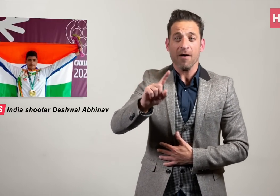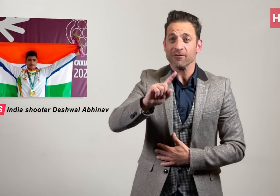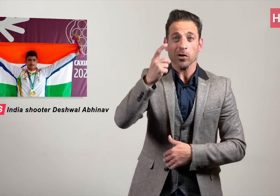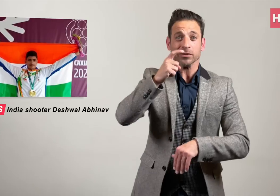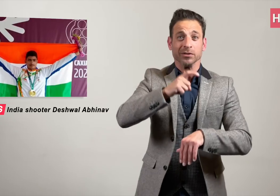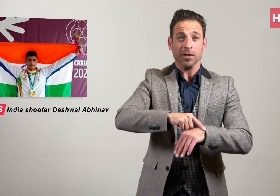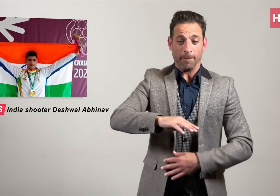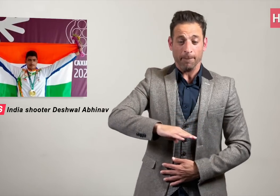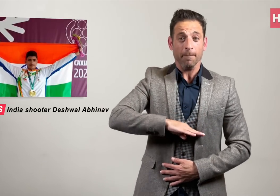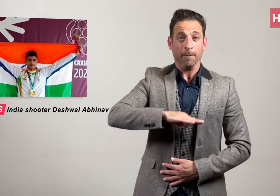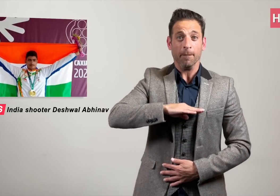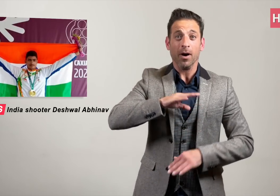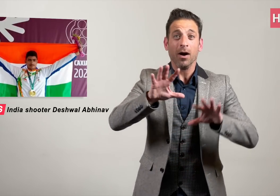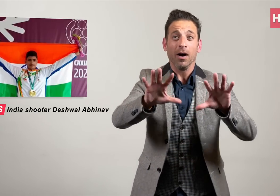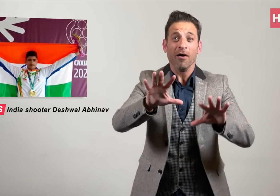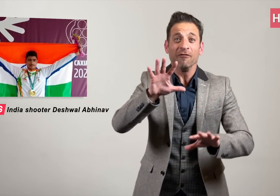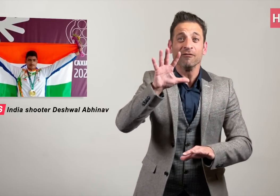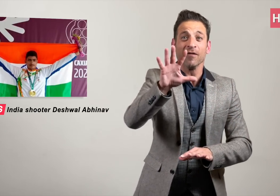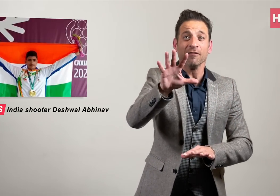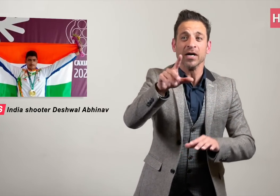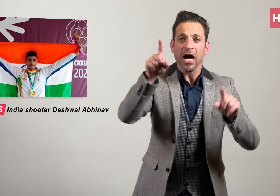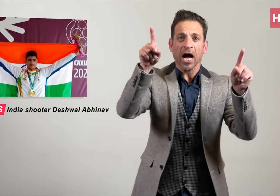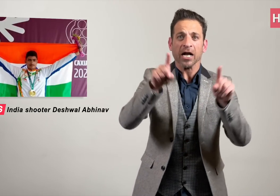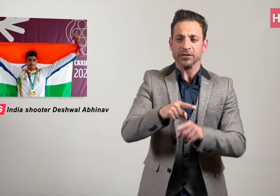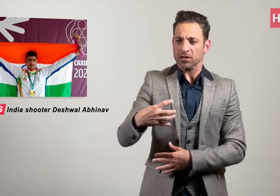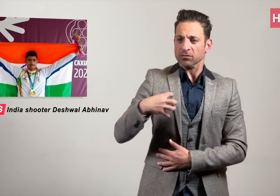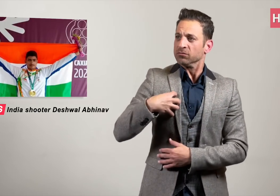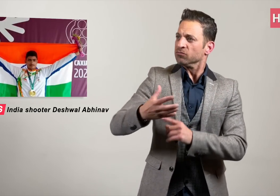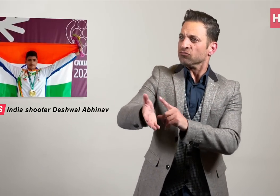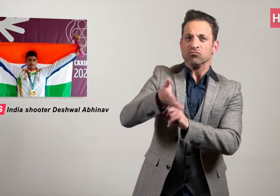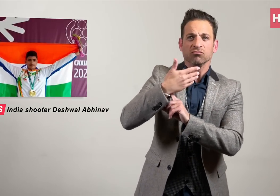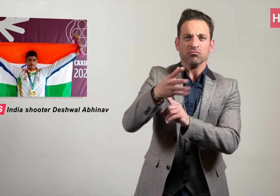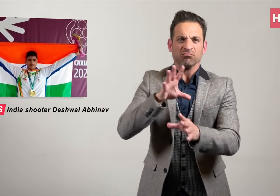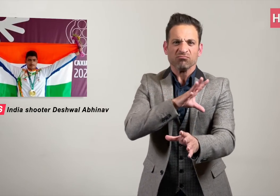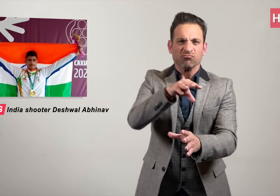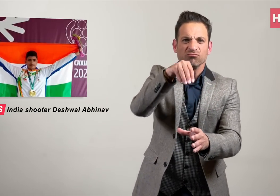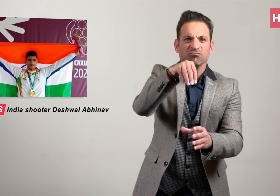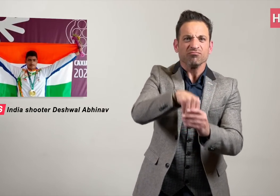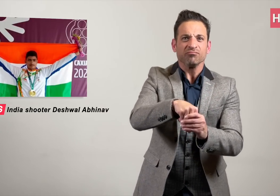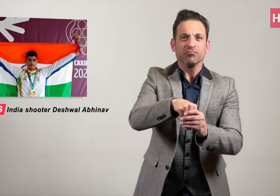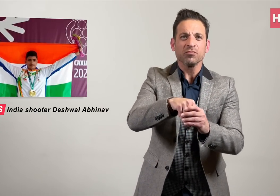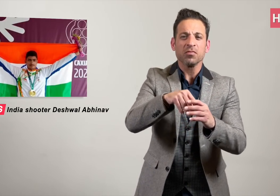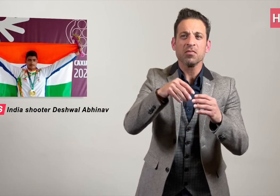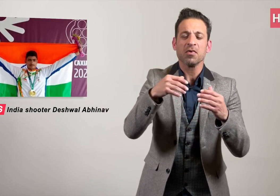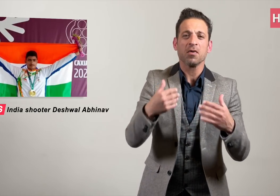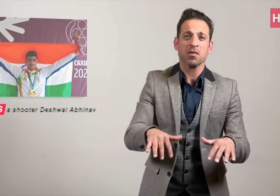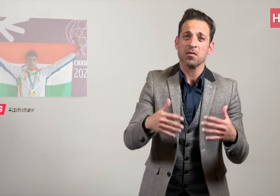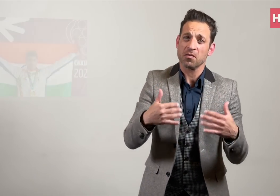at the age of 15 representing India.